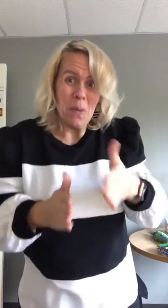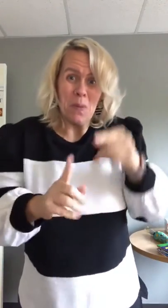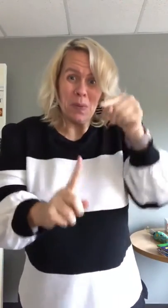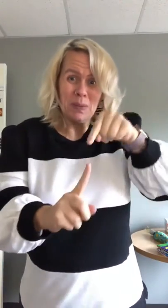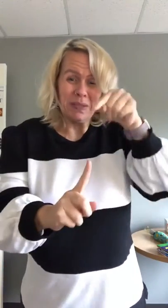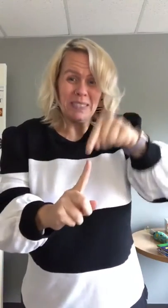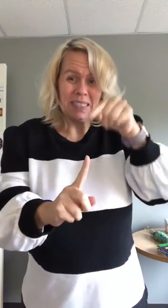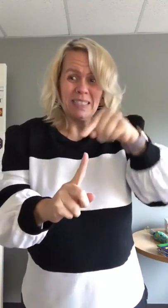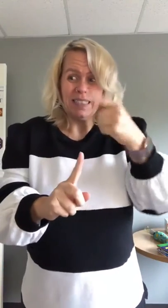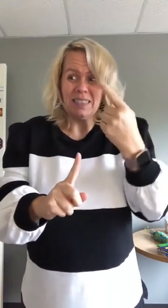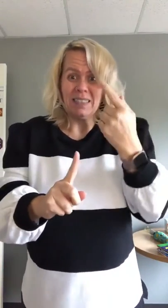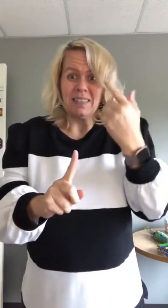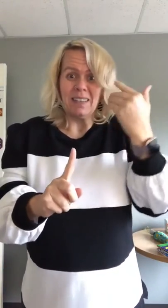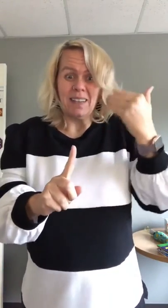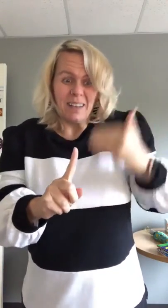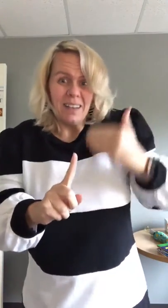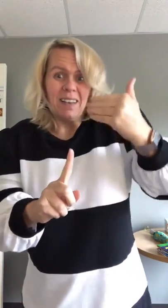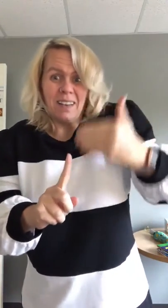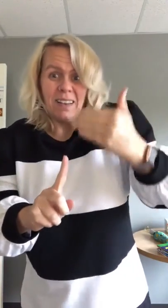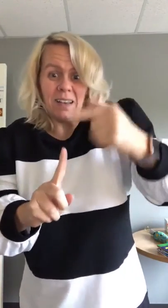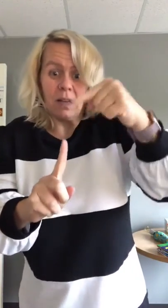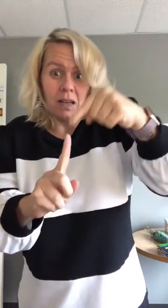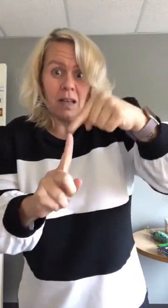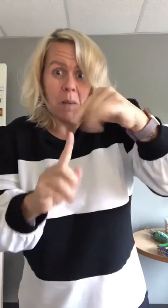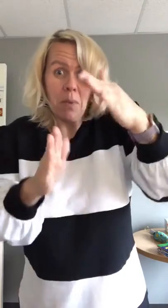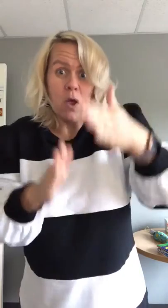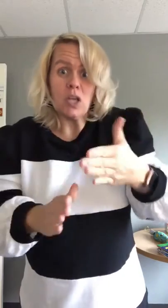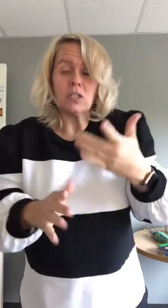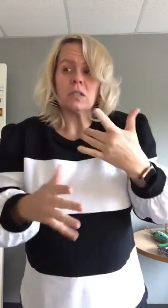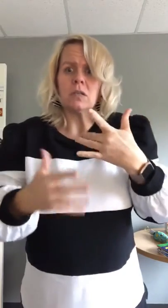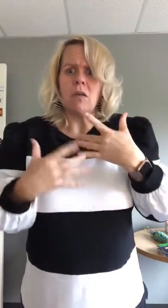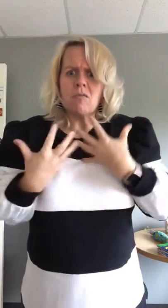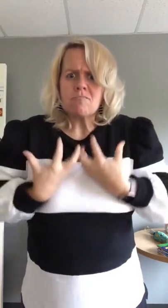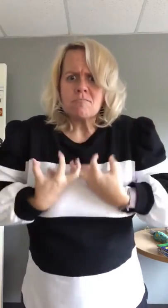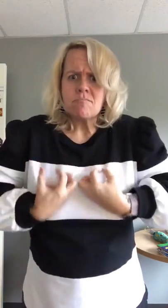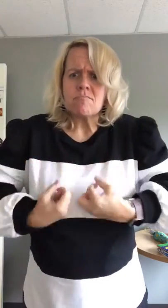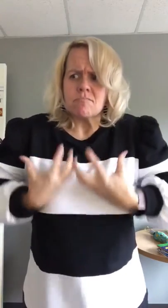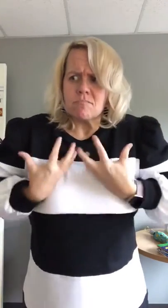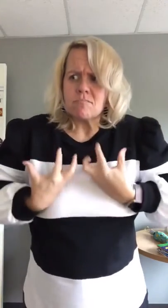during a frequent event and this person was keeping to oneself.